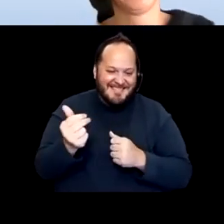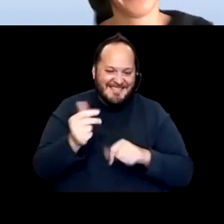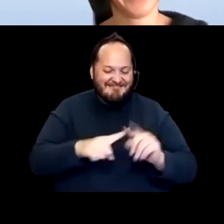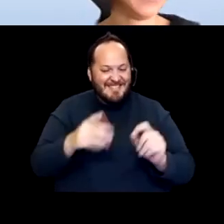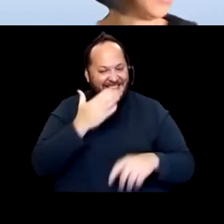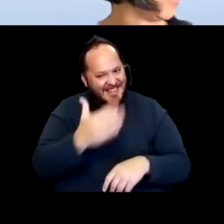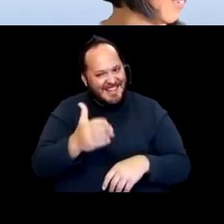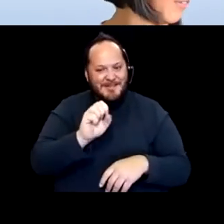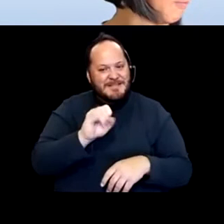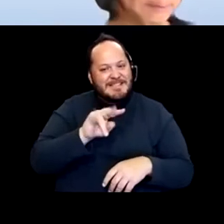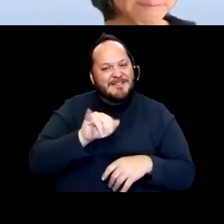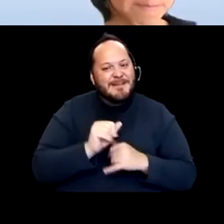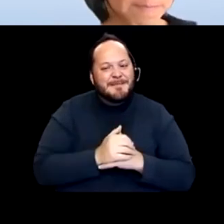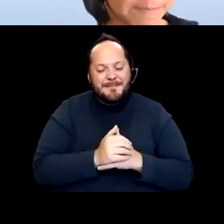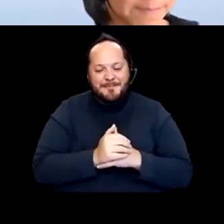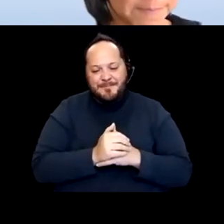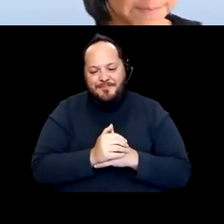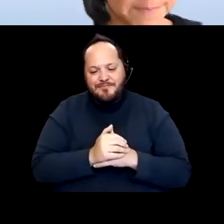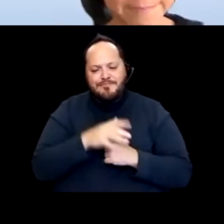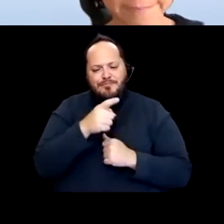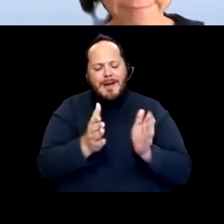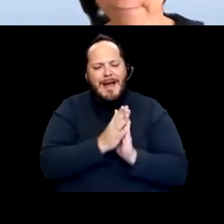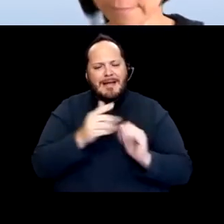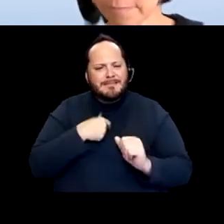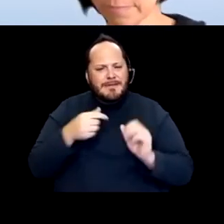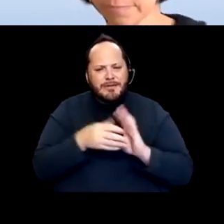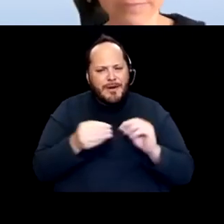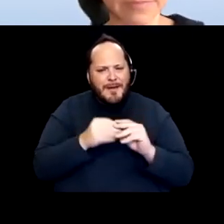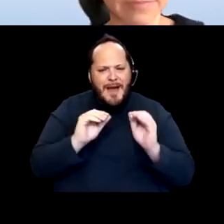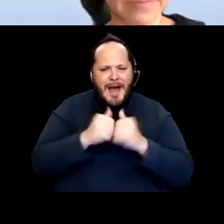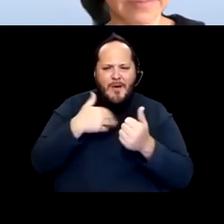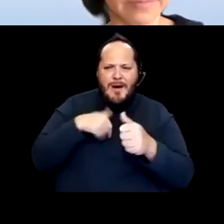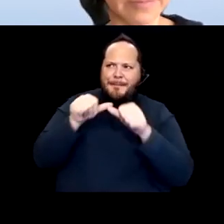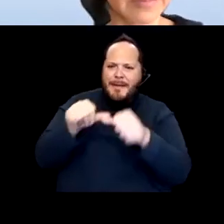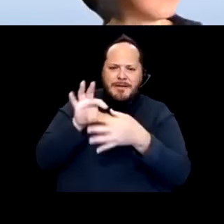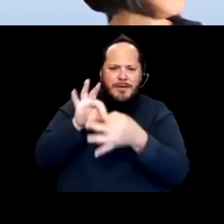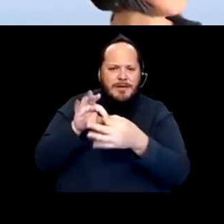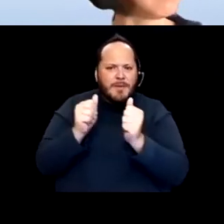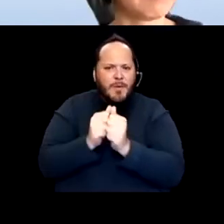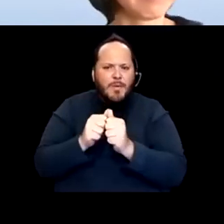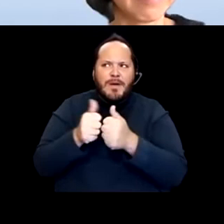So you asked me to talk about how we maintain relationships with department officials and administration.